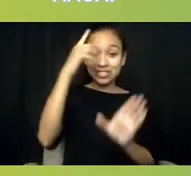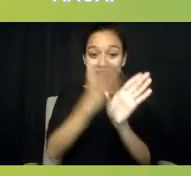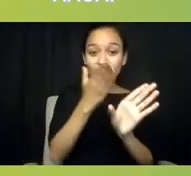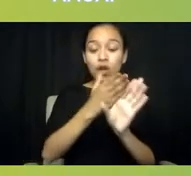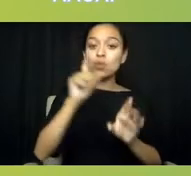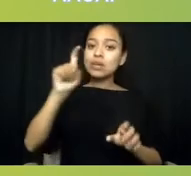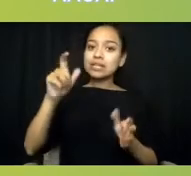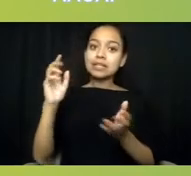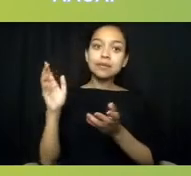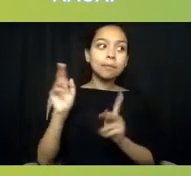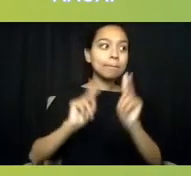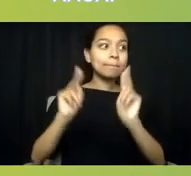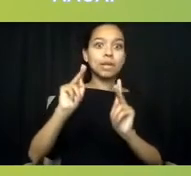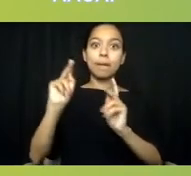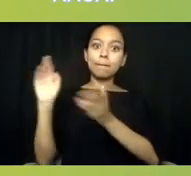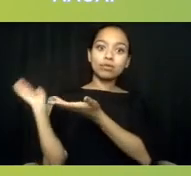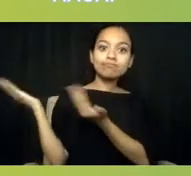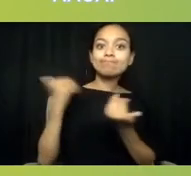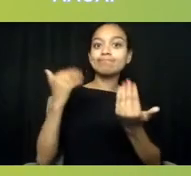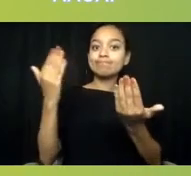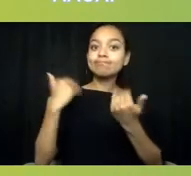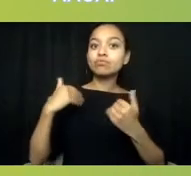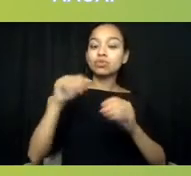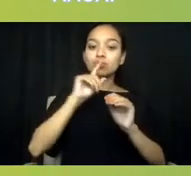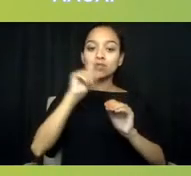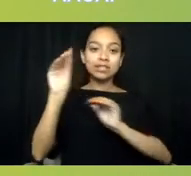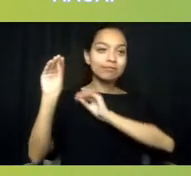And unless we put the money in place, and that means...